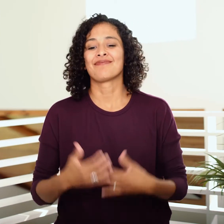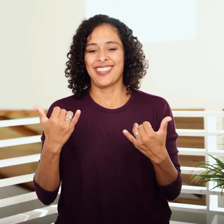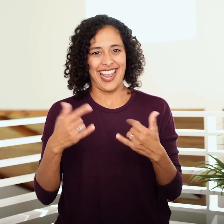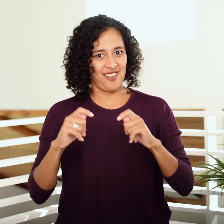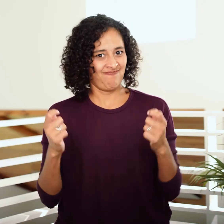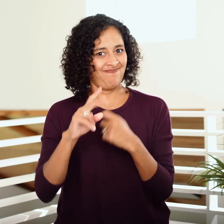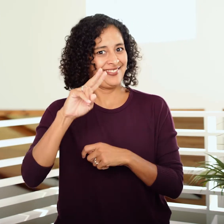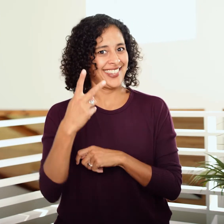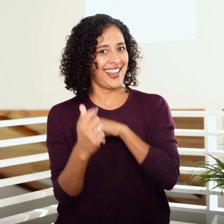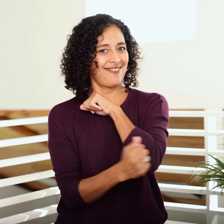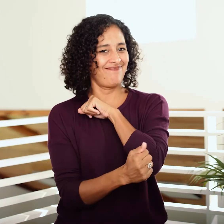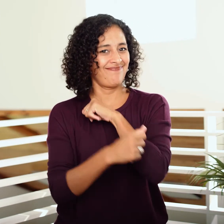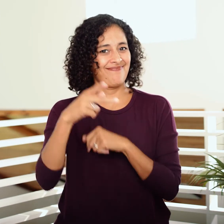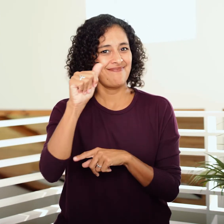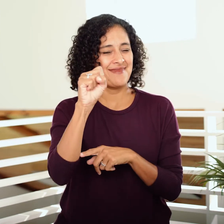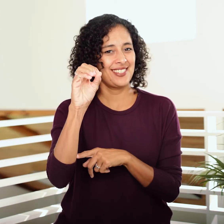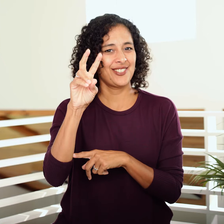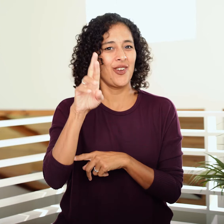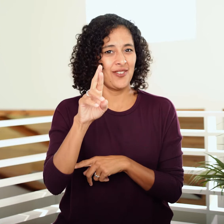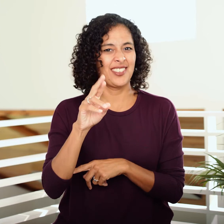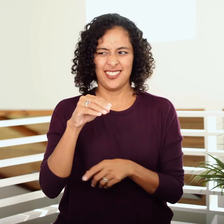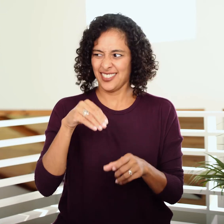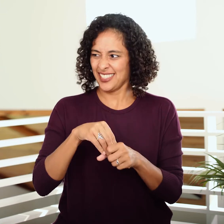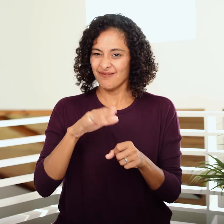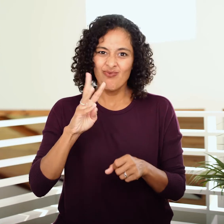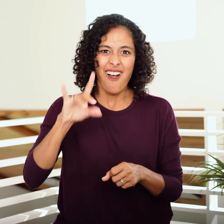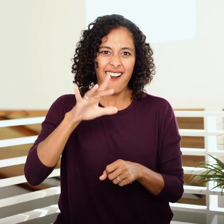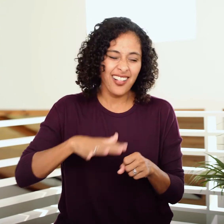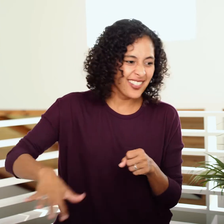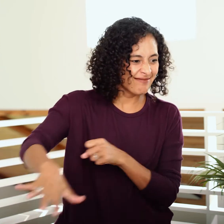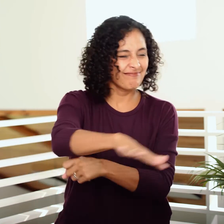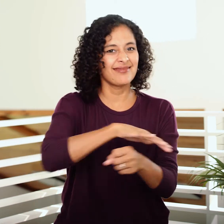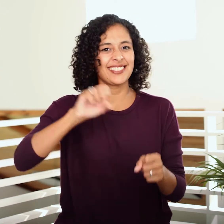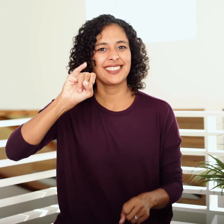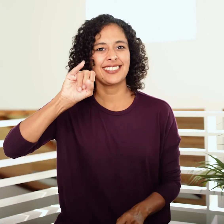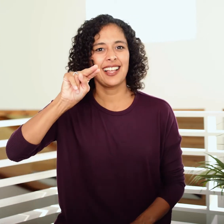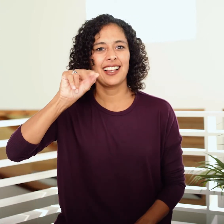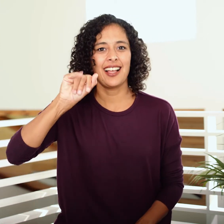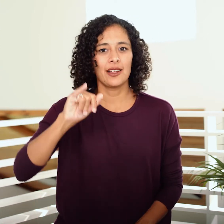They celebrate the second Passover in the wilderness of Sinai,